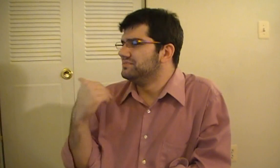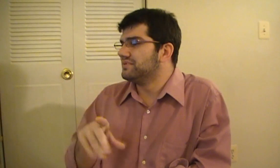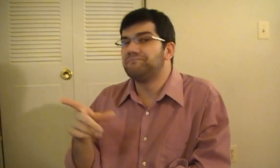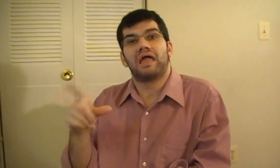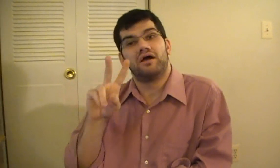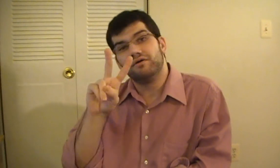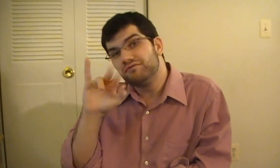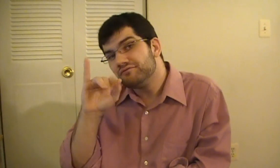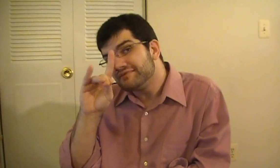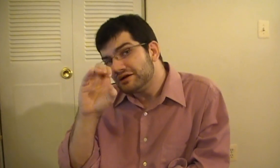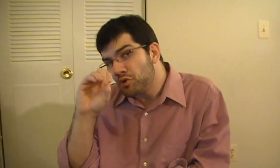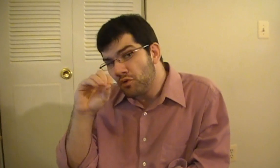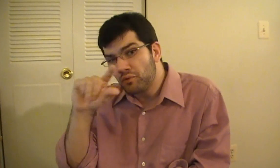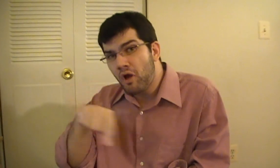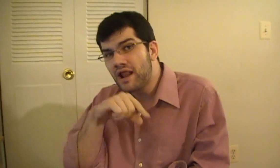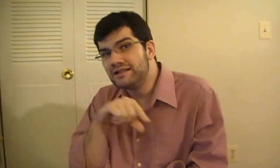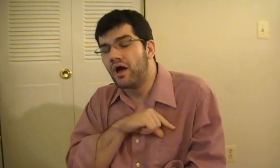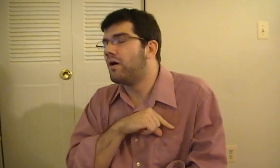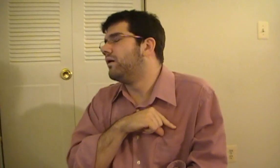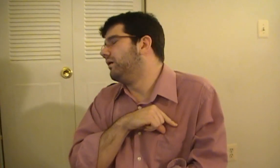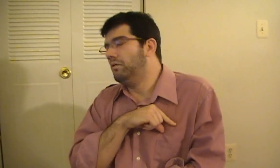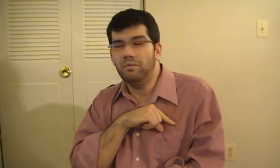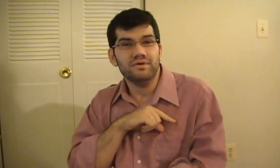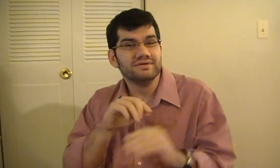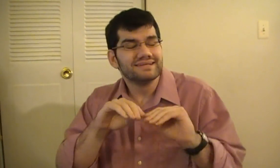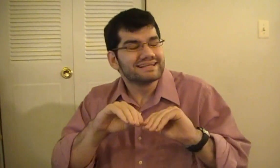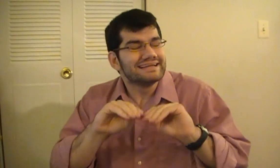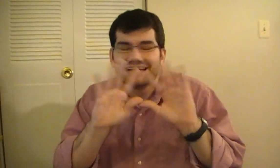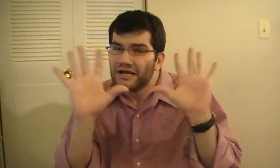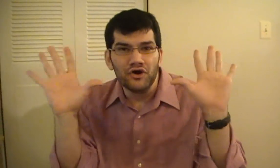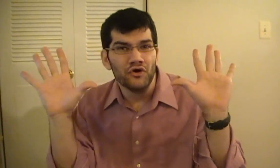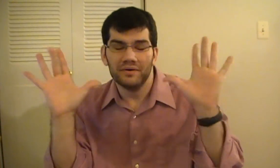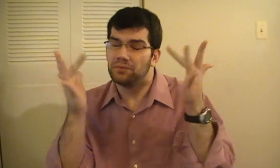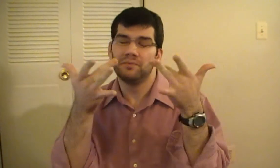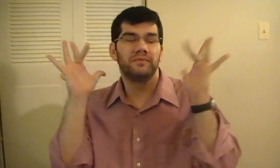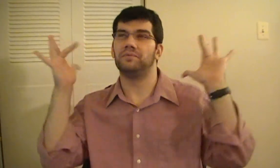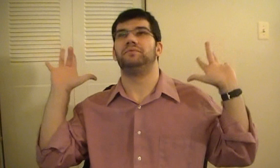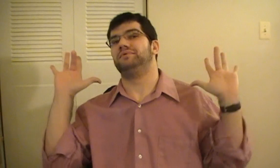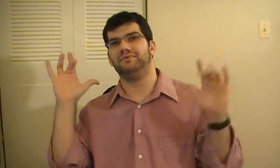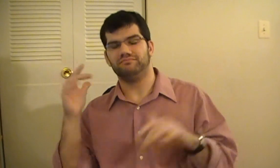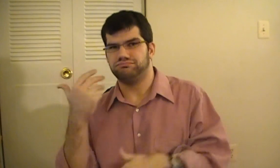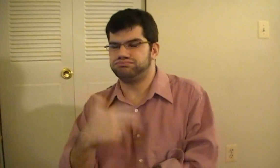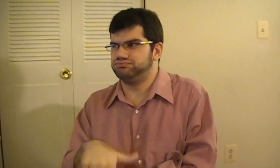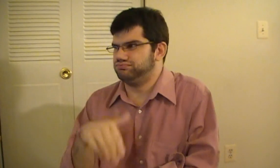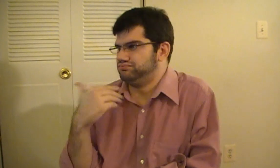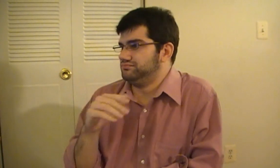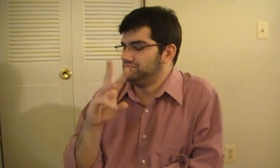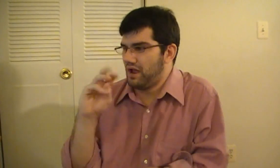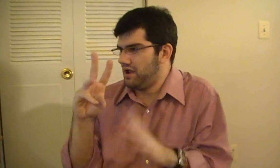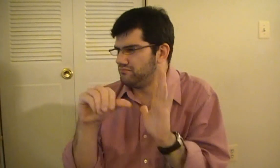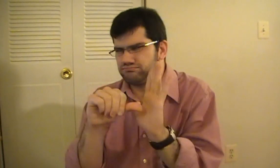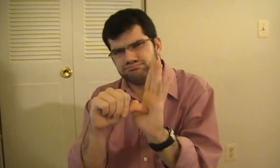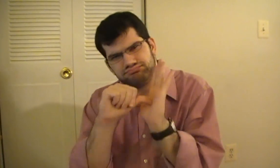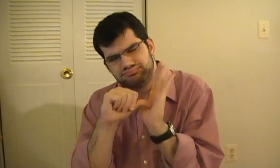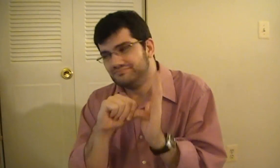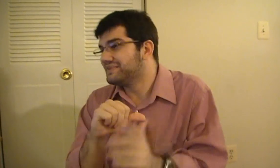The video quality was superior and crystal clear!